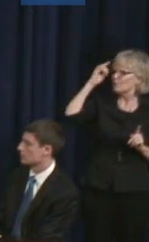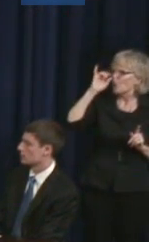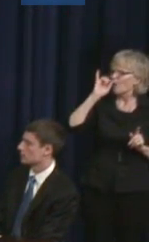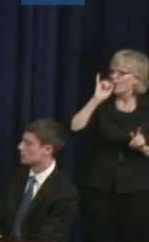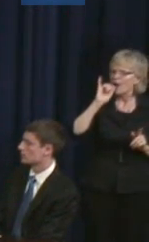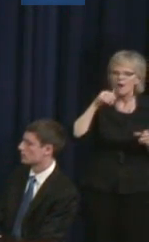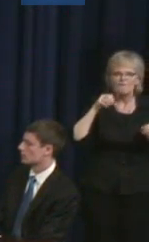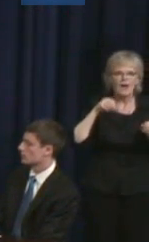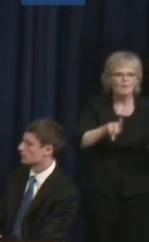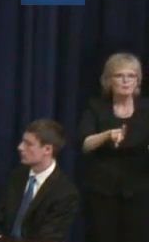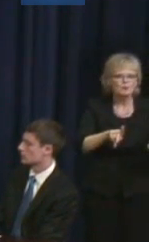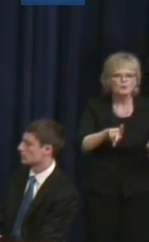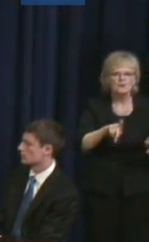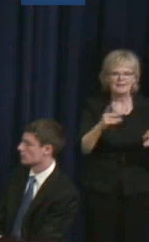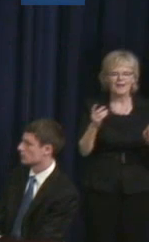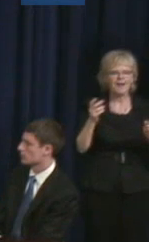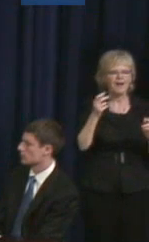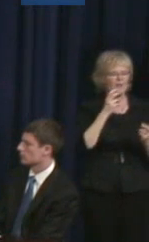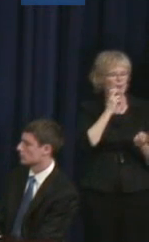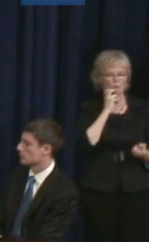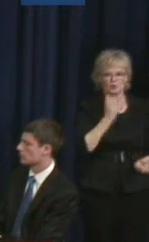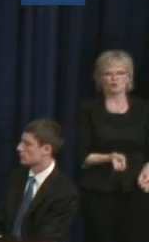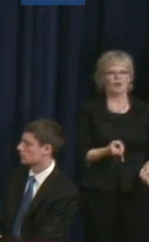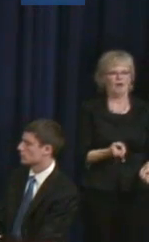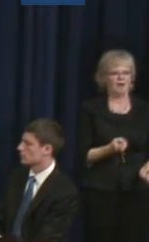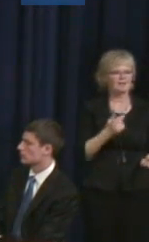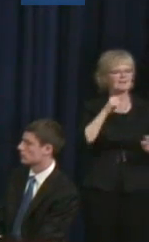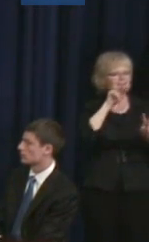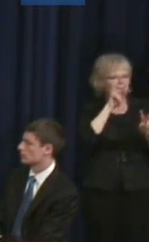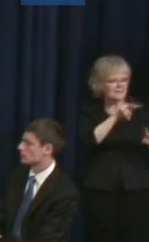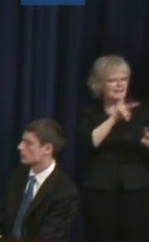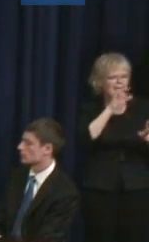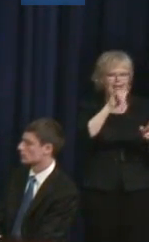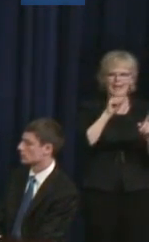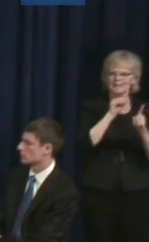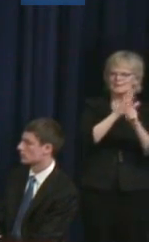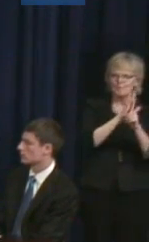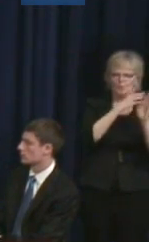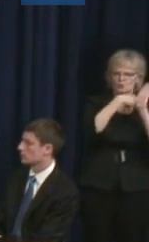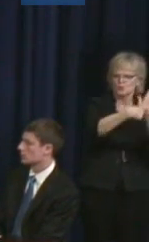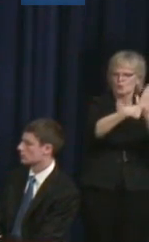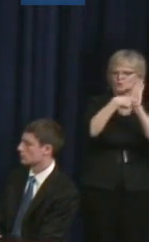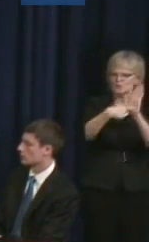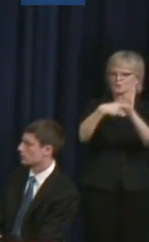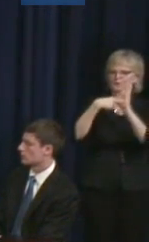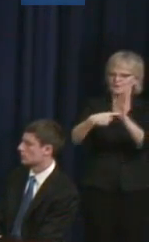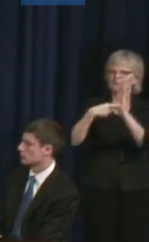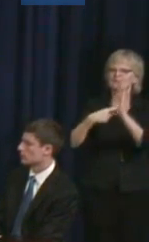So, I think growing exposure is part of that evolution of growing opportunities and acceptance.